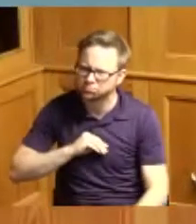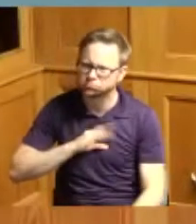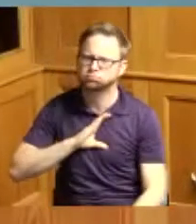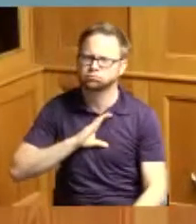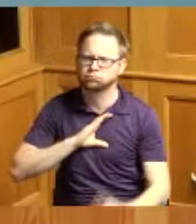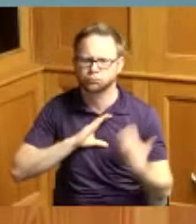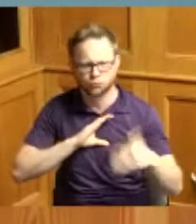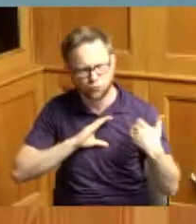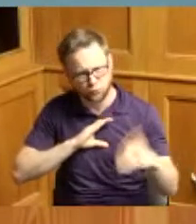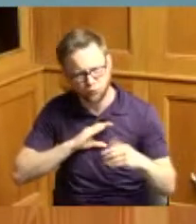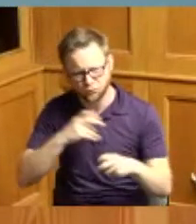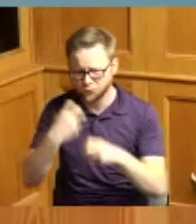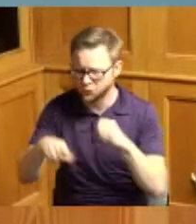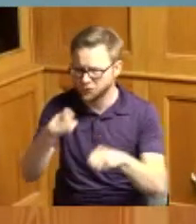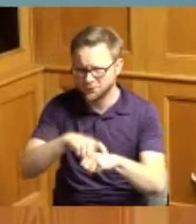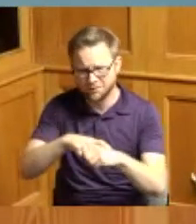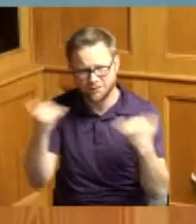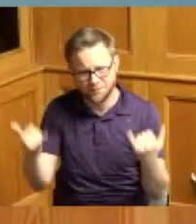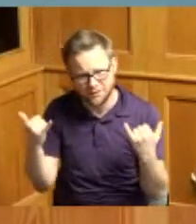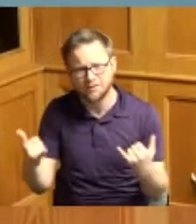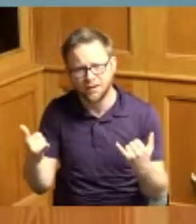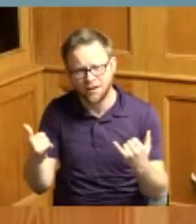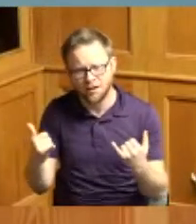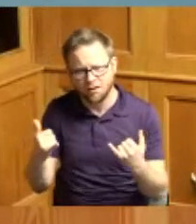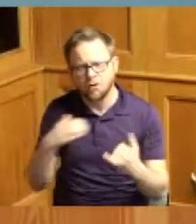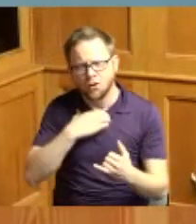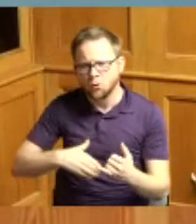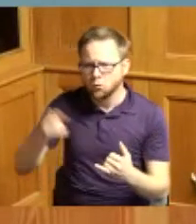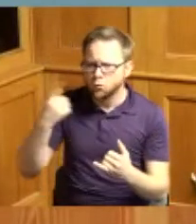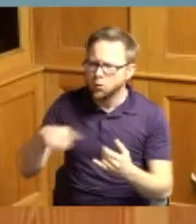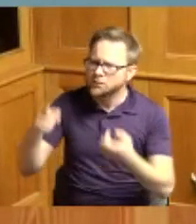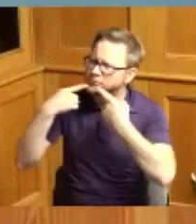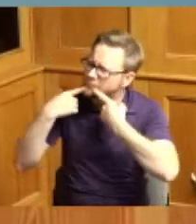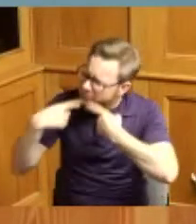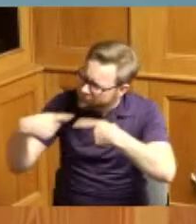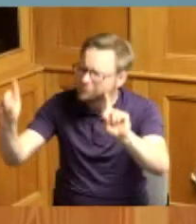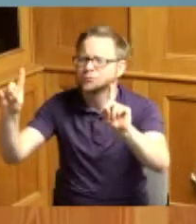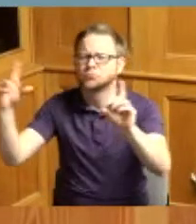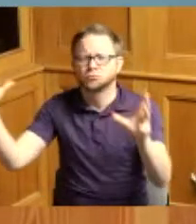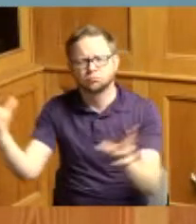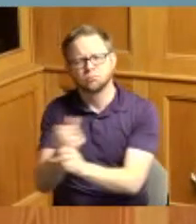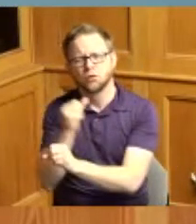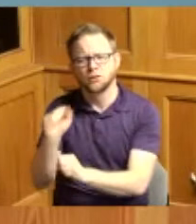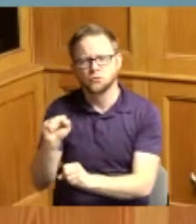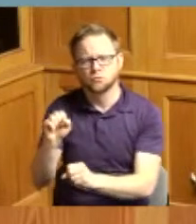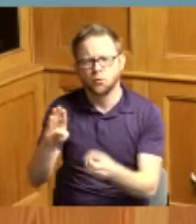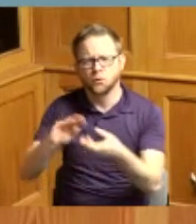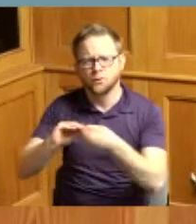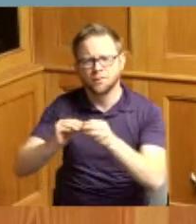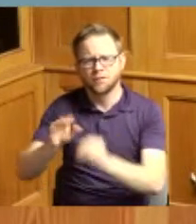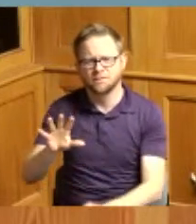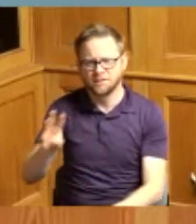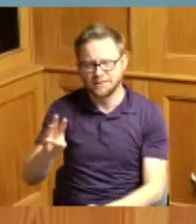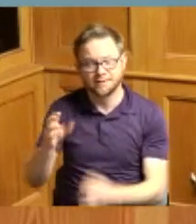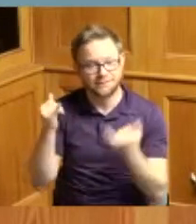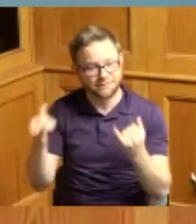turbulent times and wishes them great success in Super Bowl 56 now therefore be a further proclaim